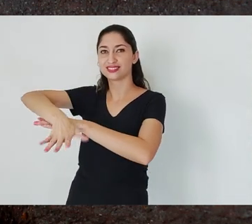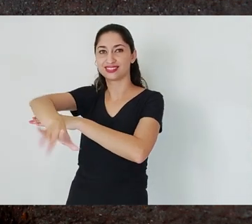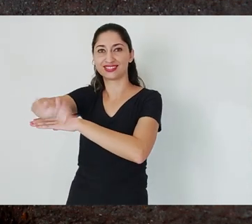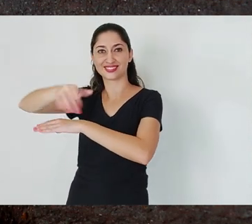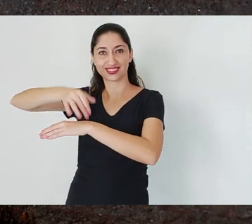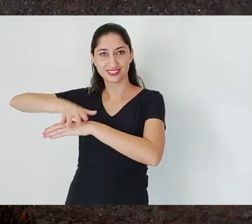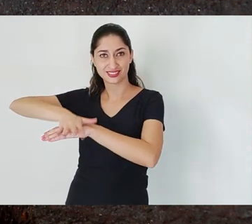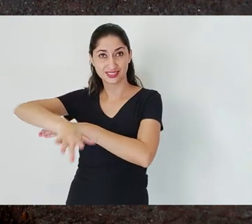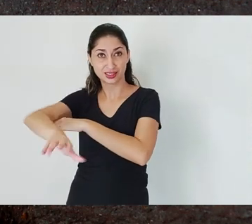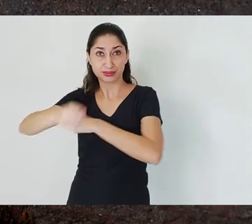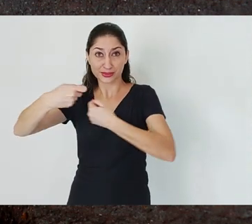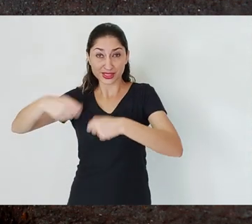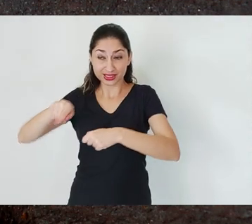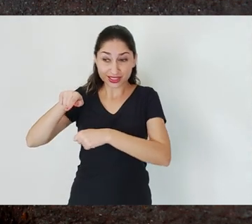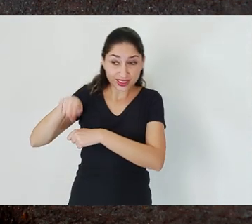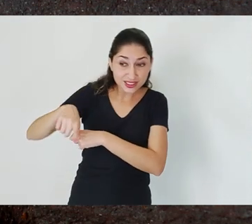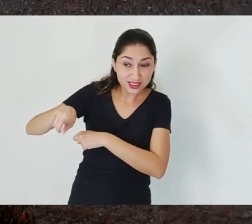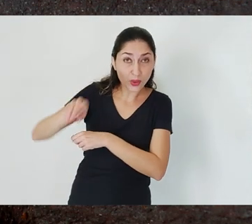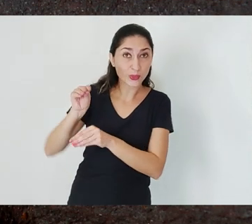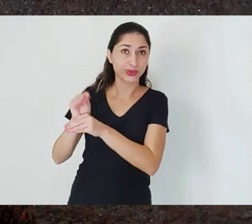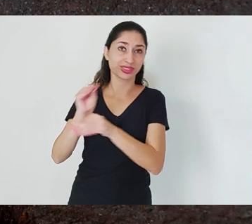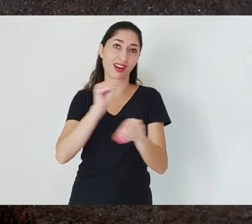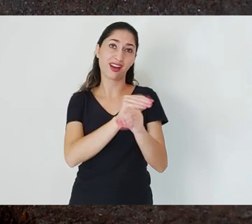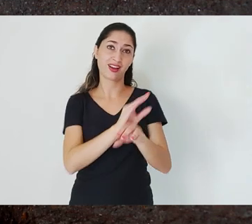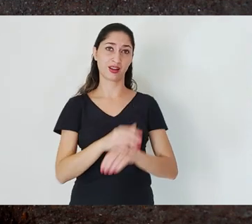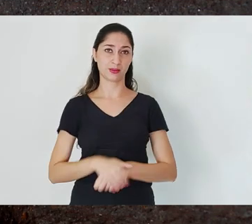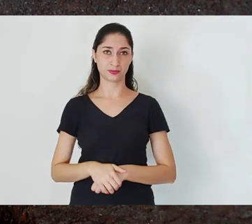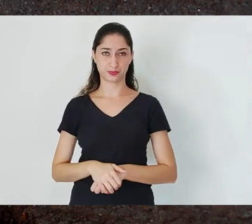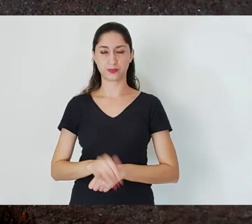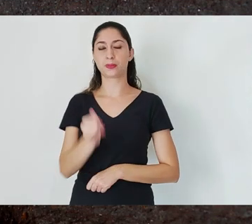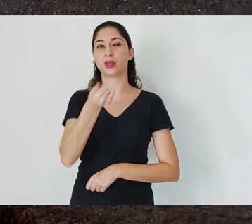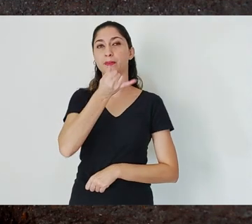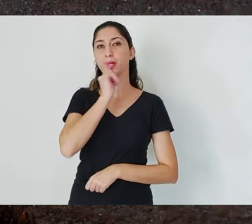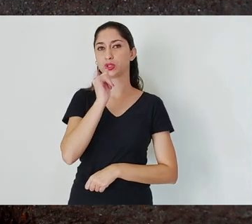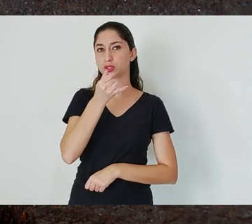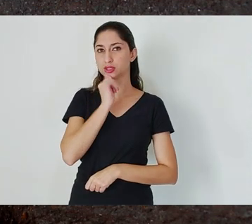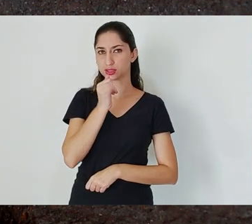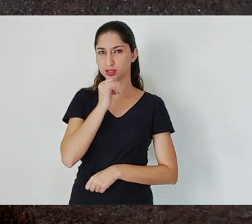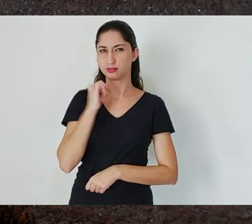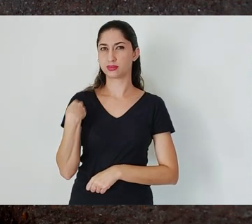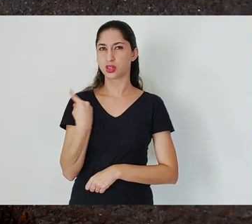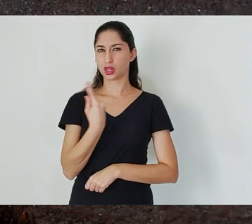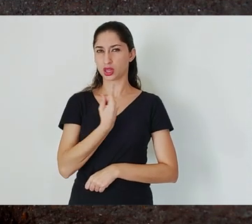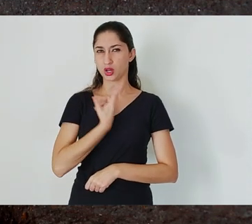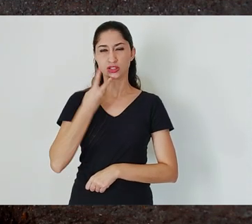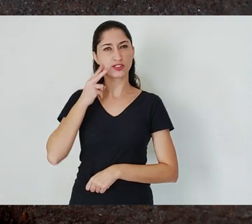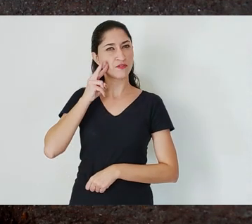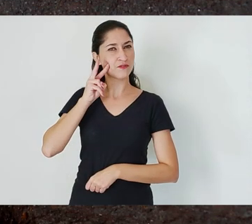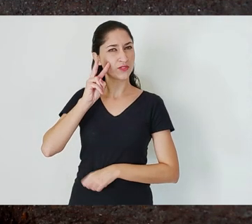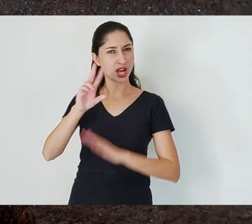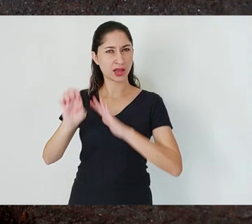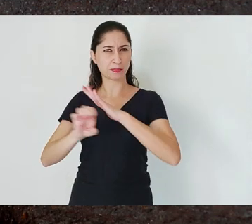We see, for example, permits for projects that do not take into account the